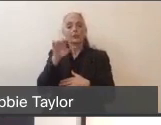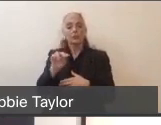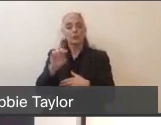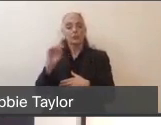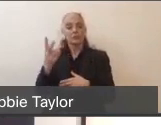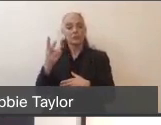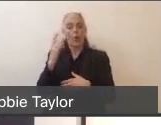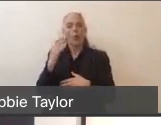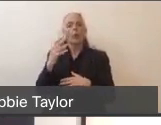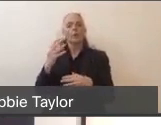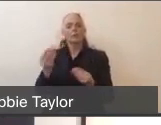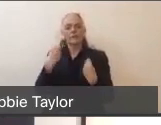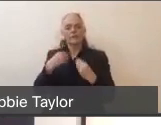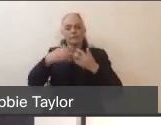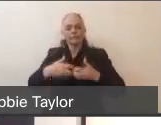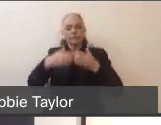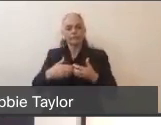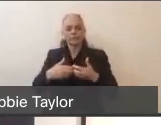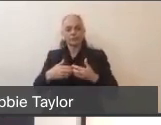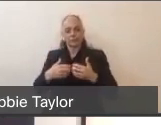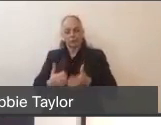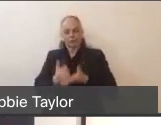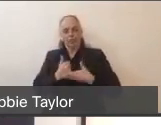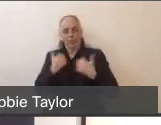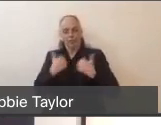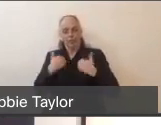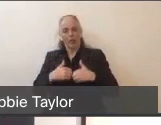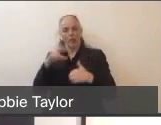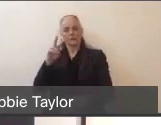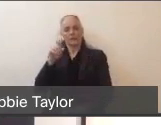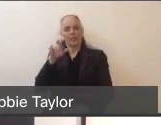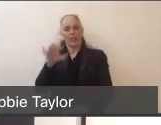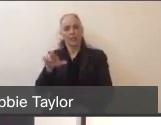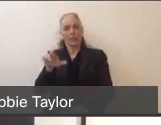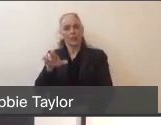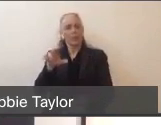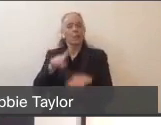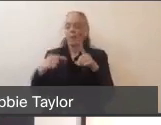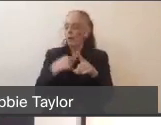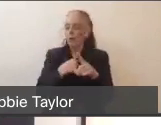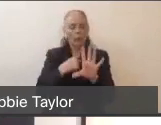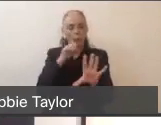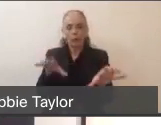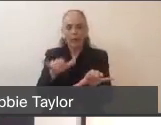they can have very low oxygen levels and be fine for a long period of time. So we've learned a lot about how to treat these patients,